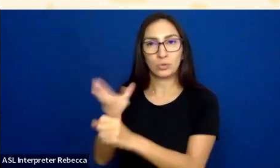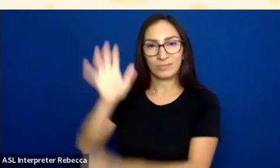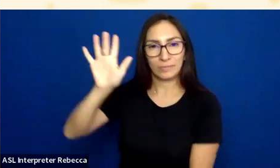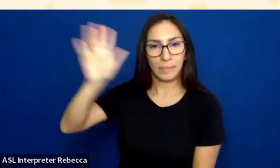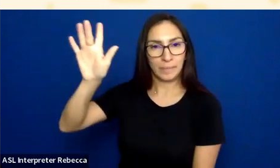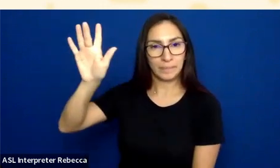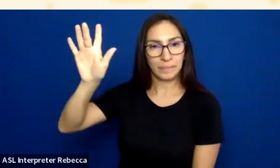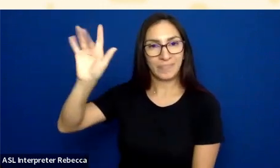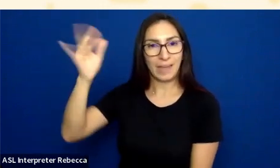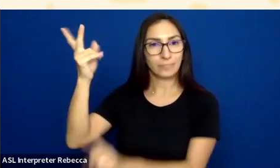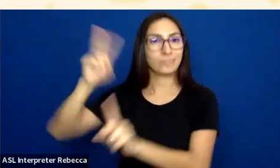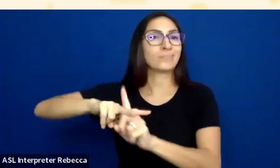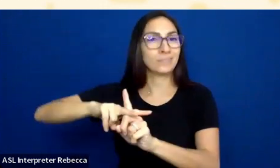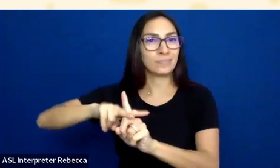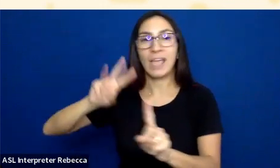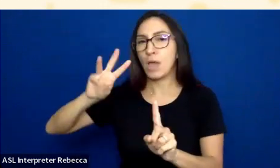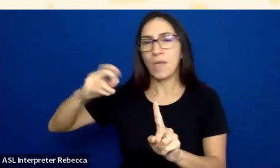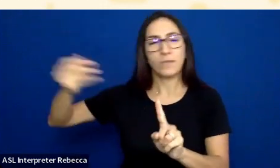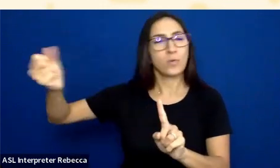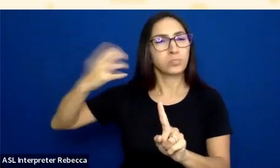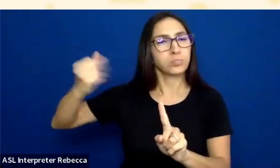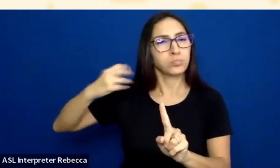WAVE gives me a lot of information about a lot of accessibility things,